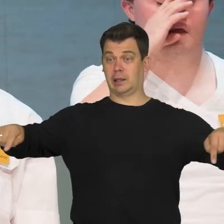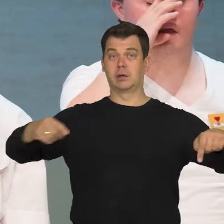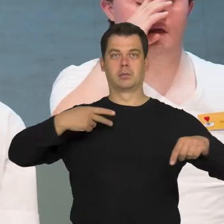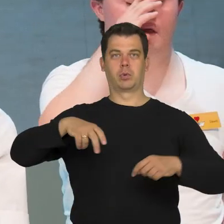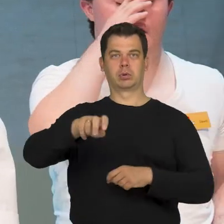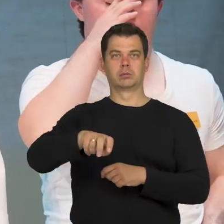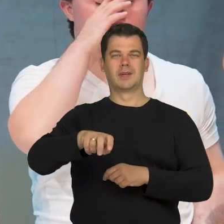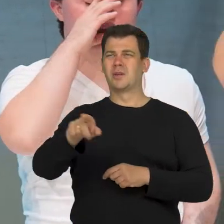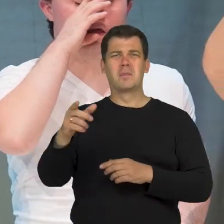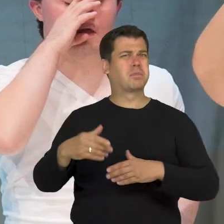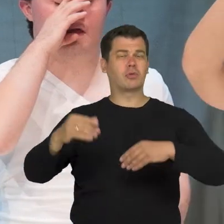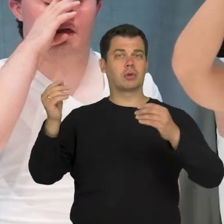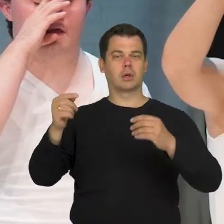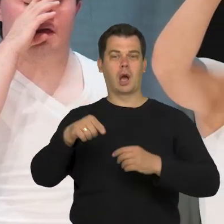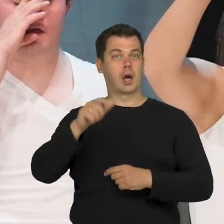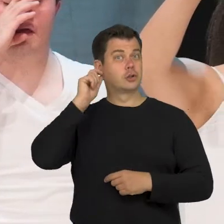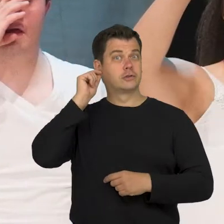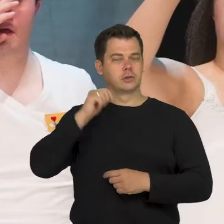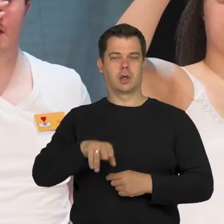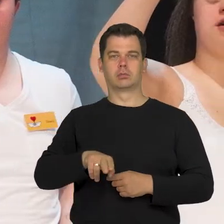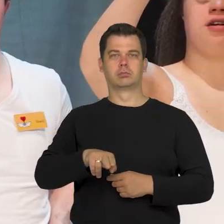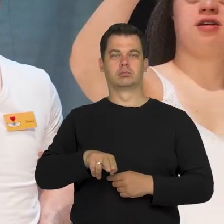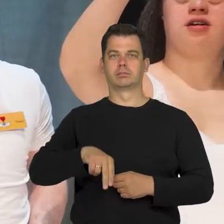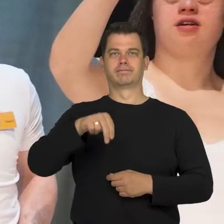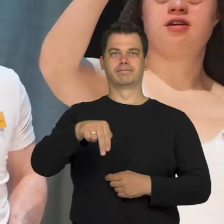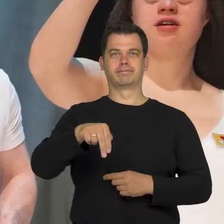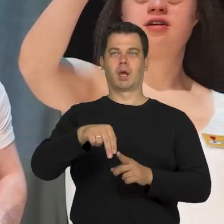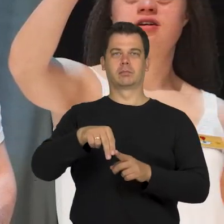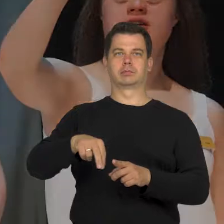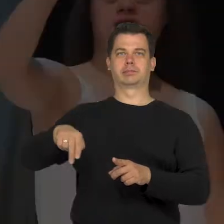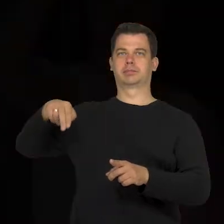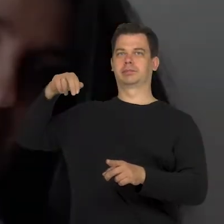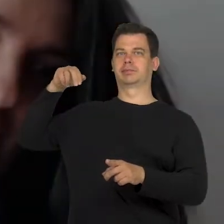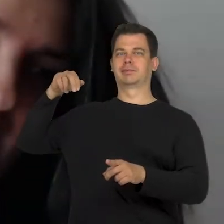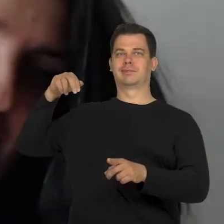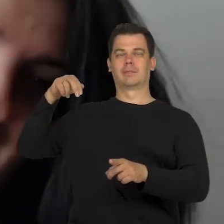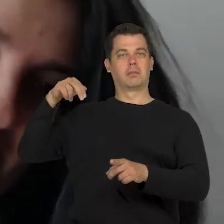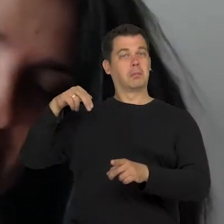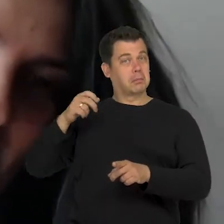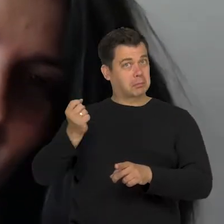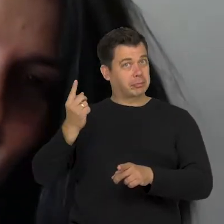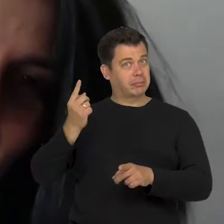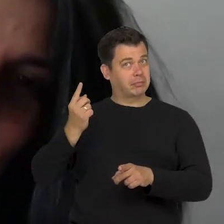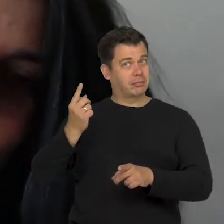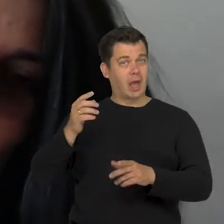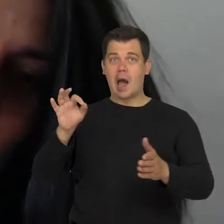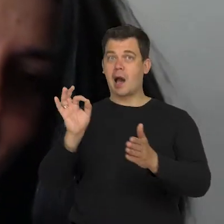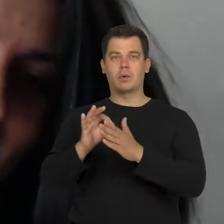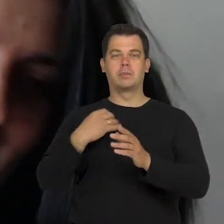at the beginning of the play, and moves farther back. While she passes me and Justyna Sobczyk,